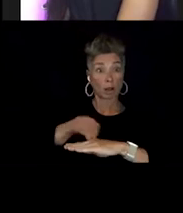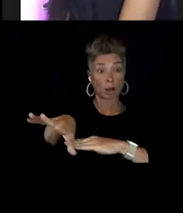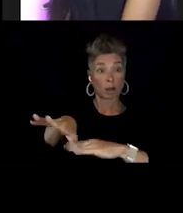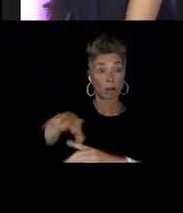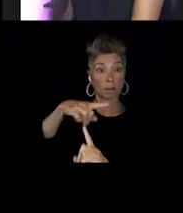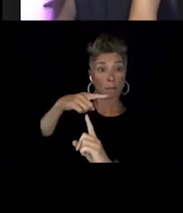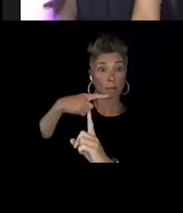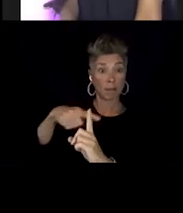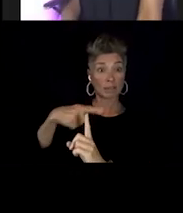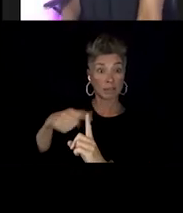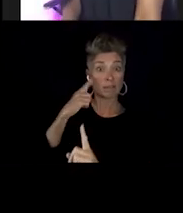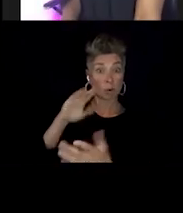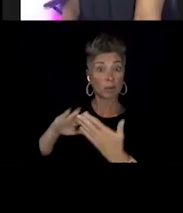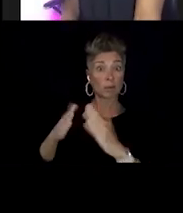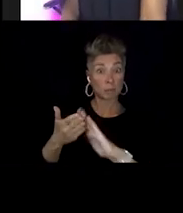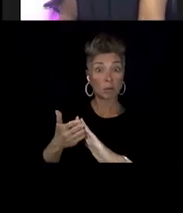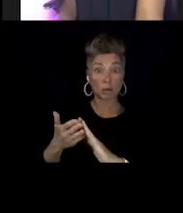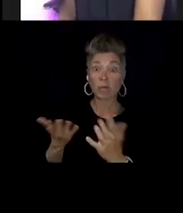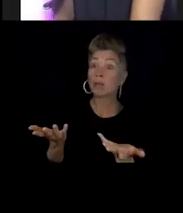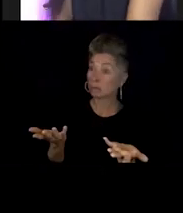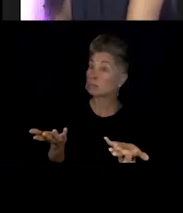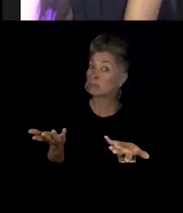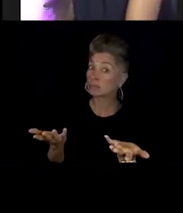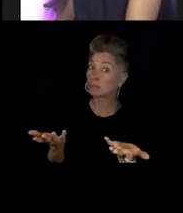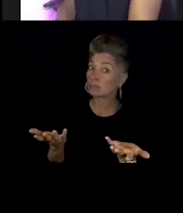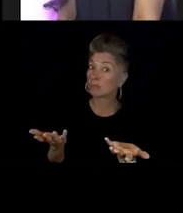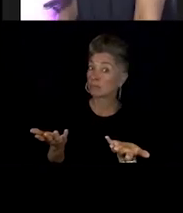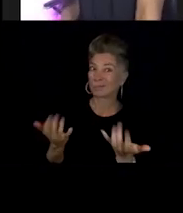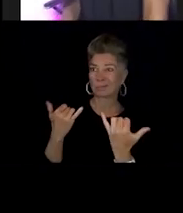For... At this moment that's all that we can take right now.